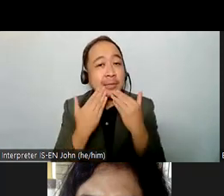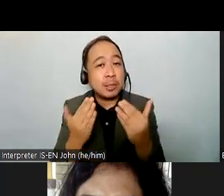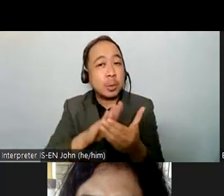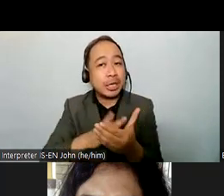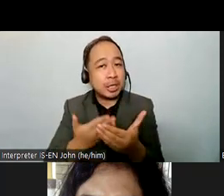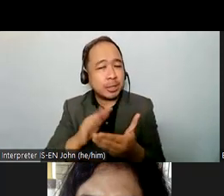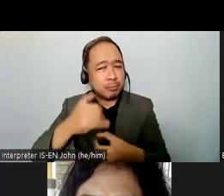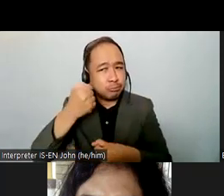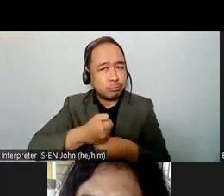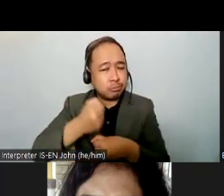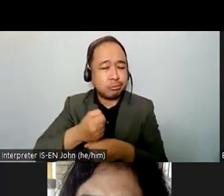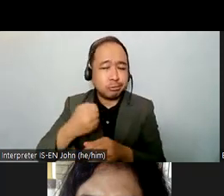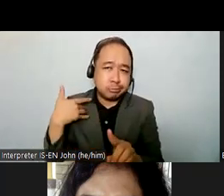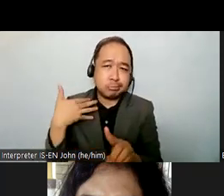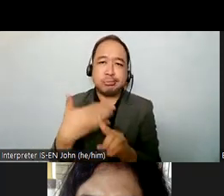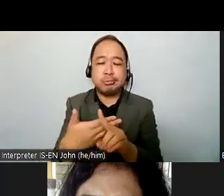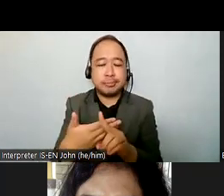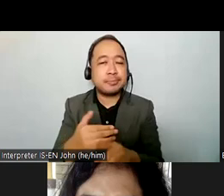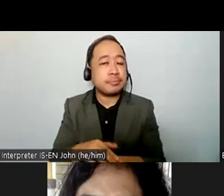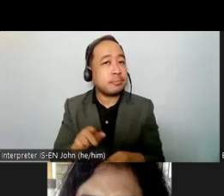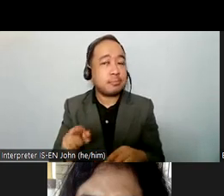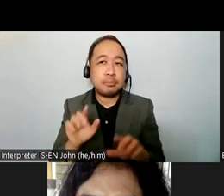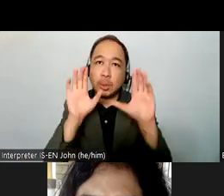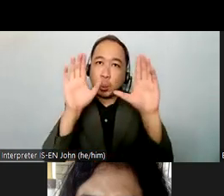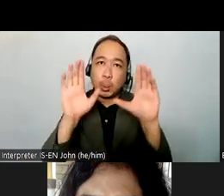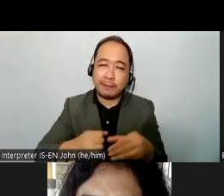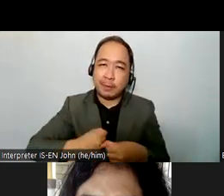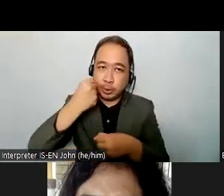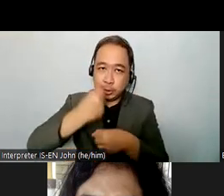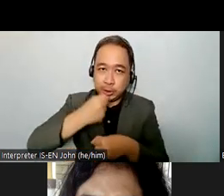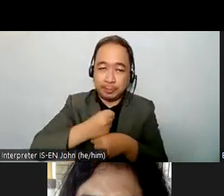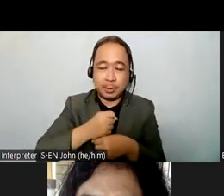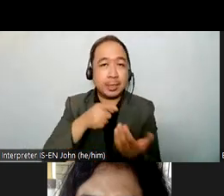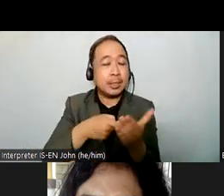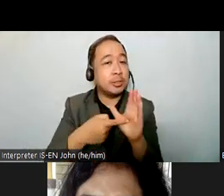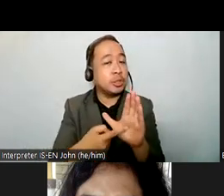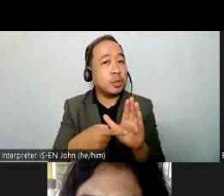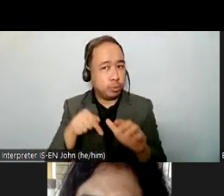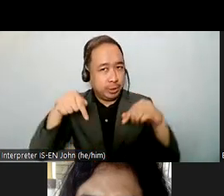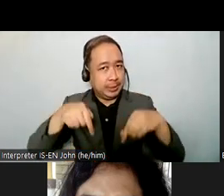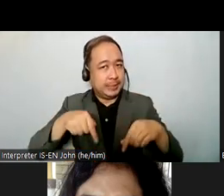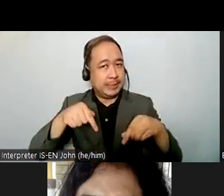so far um very commendable work and for ensuring that this is an inclusive uh meeting